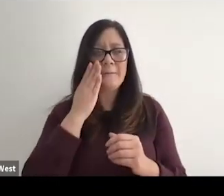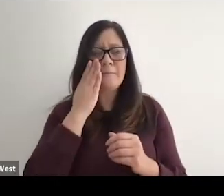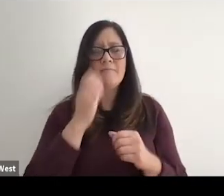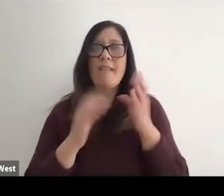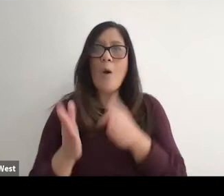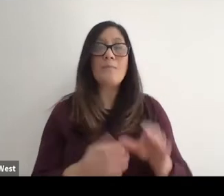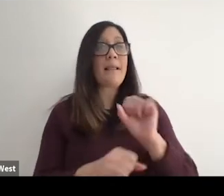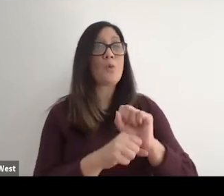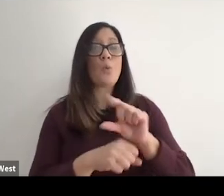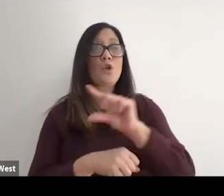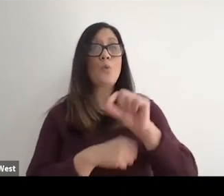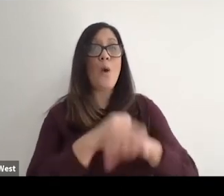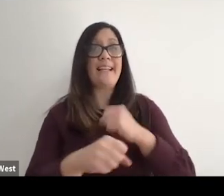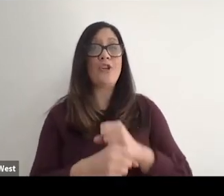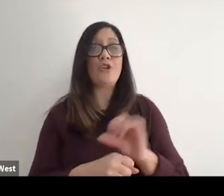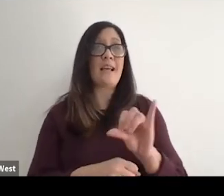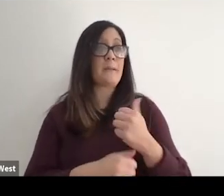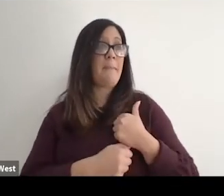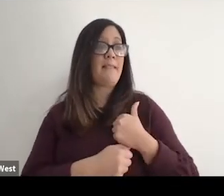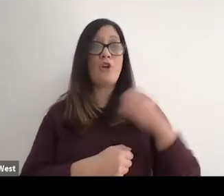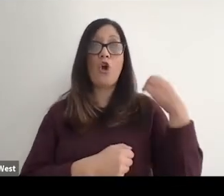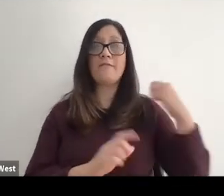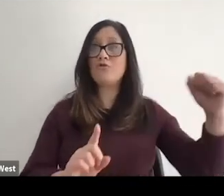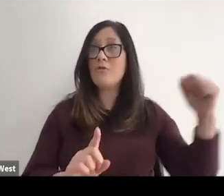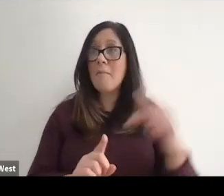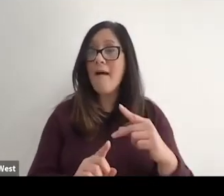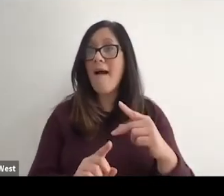work 20 years as a military officer. Come back and work the same job